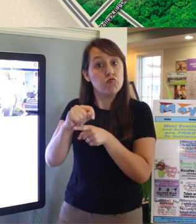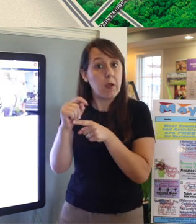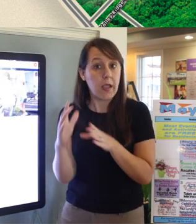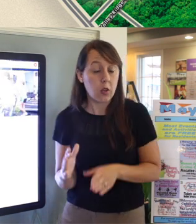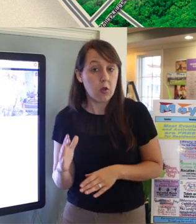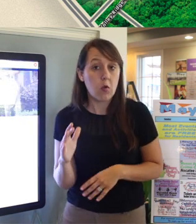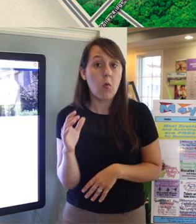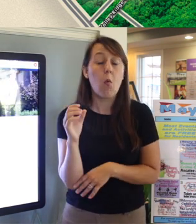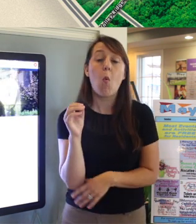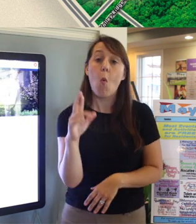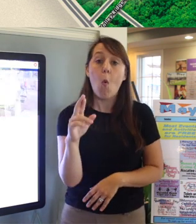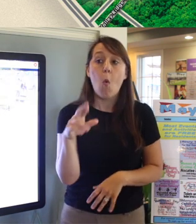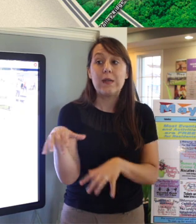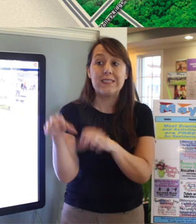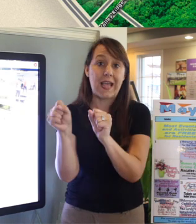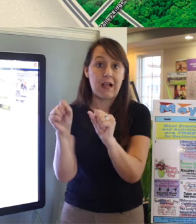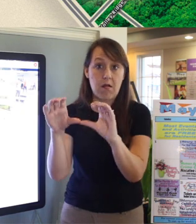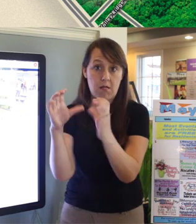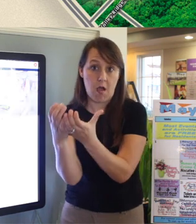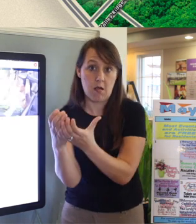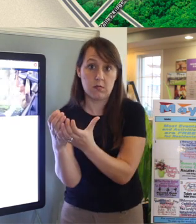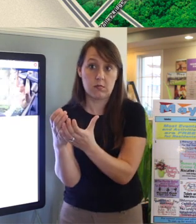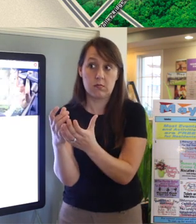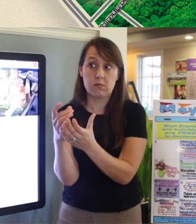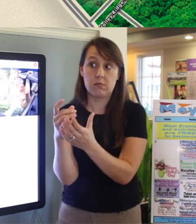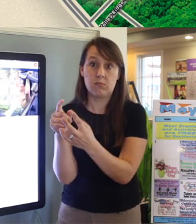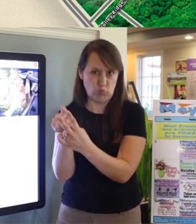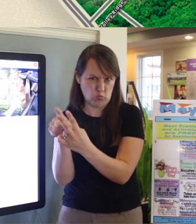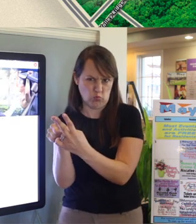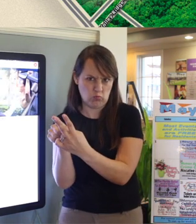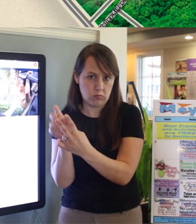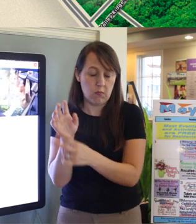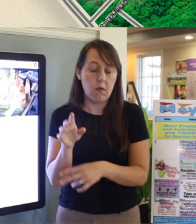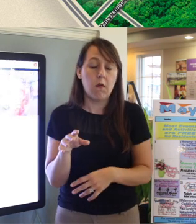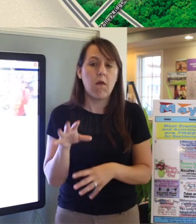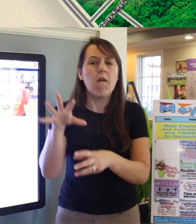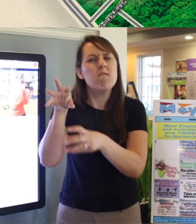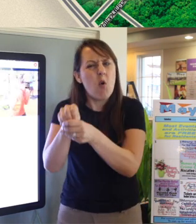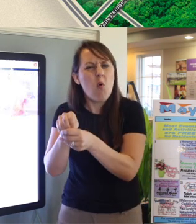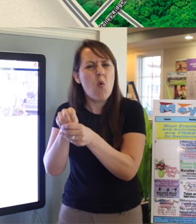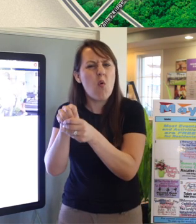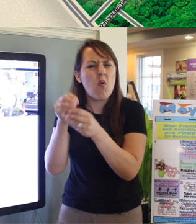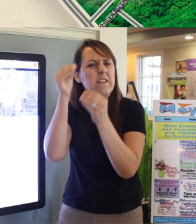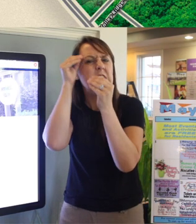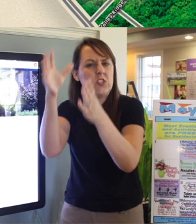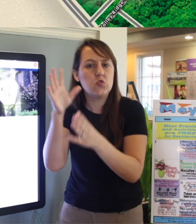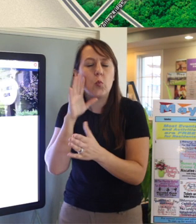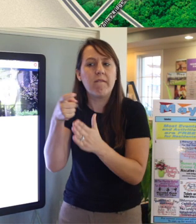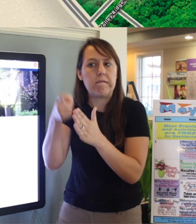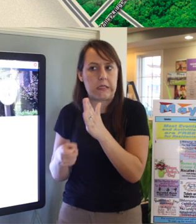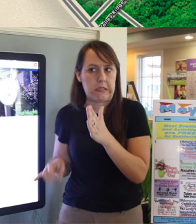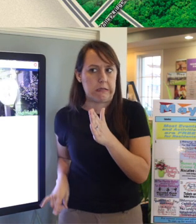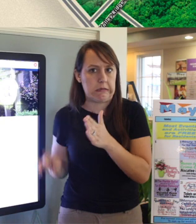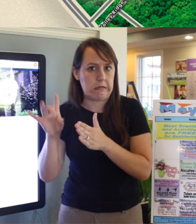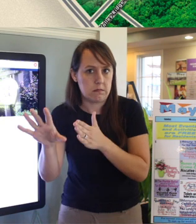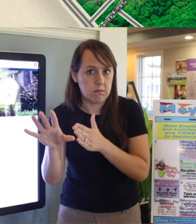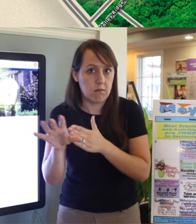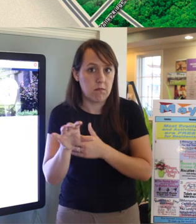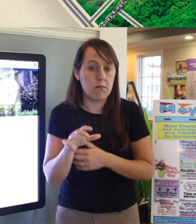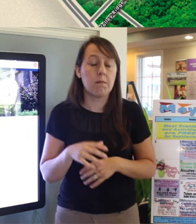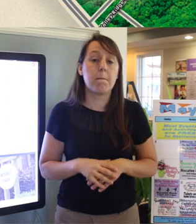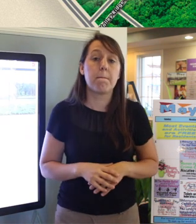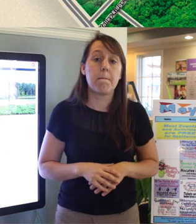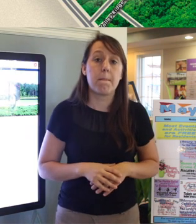or taking a class. Anything that involves an instructor will have a fee in Nocatee